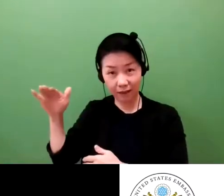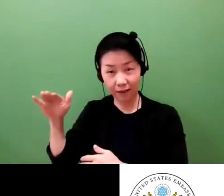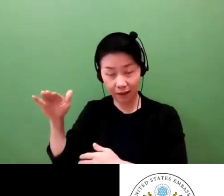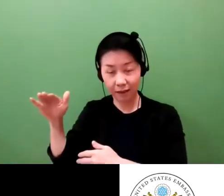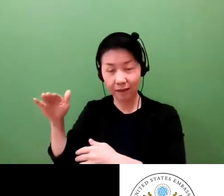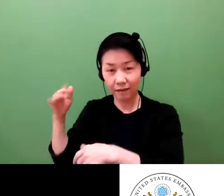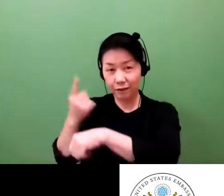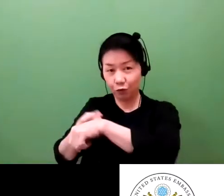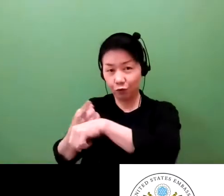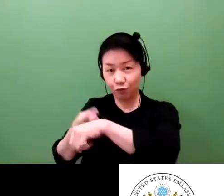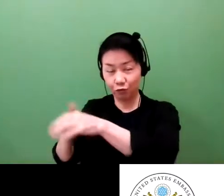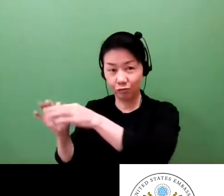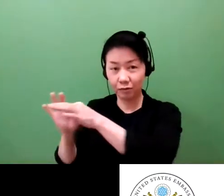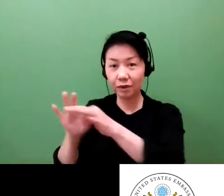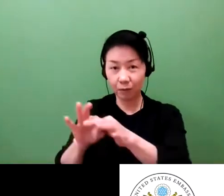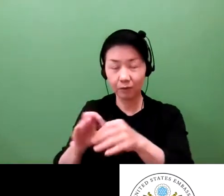have begun and prolonged.